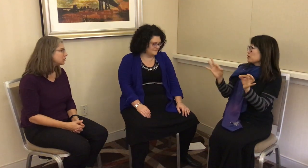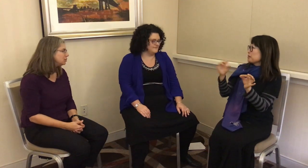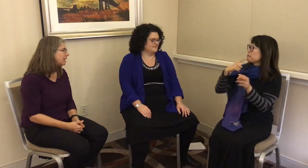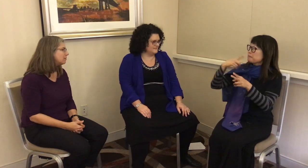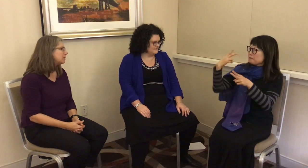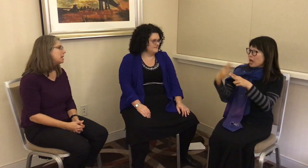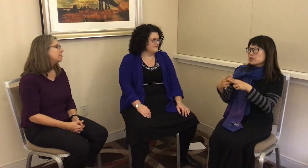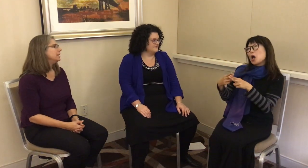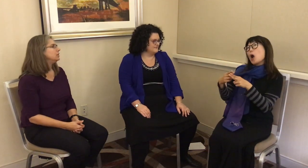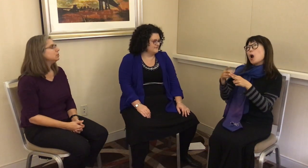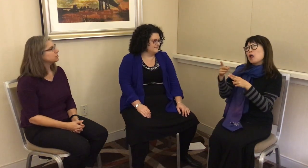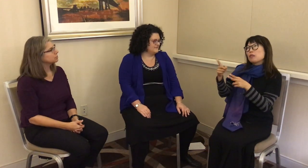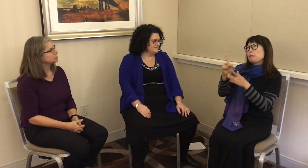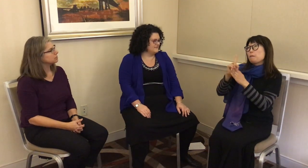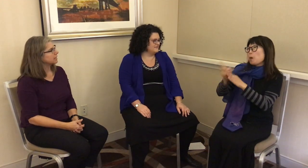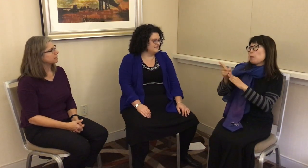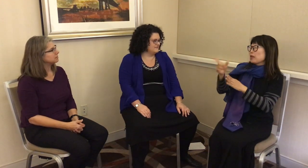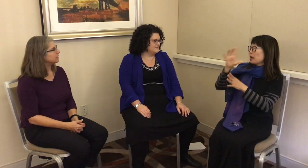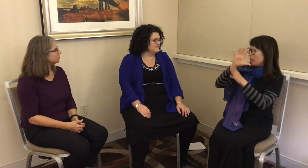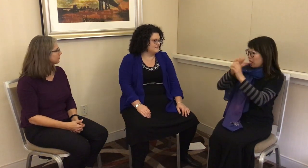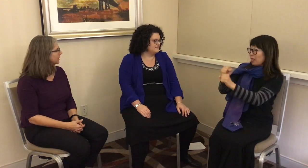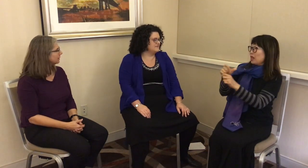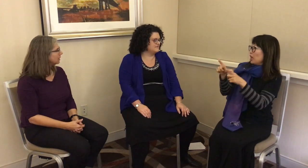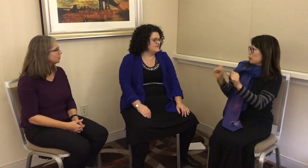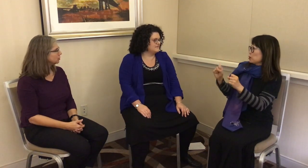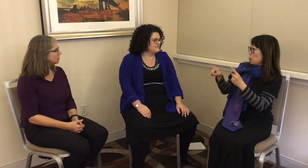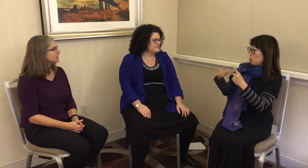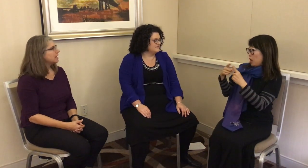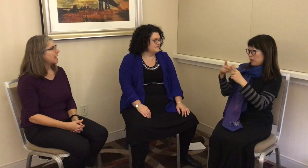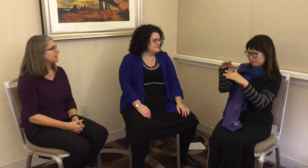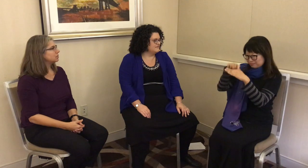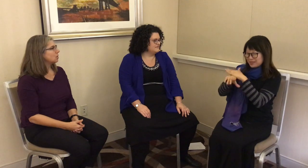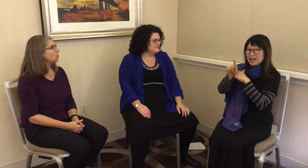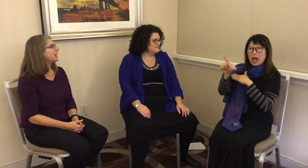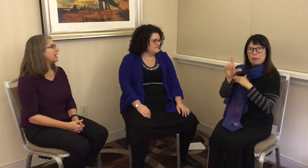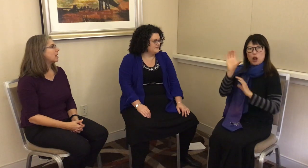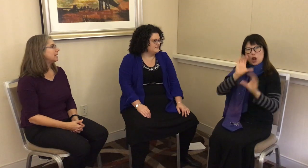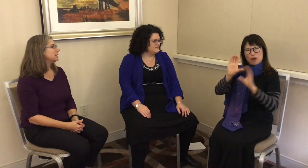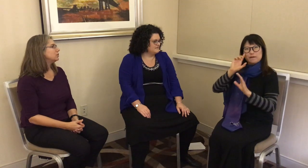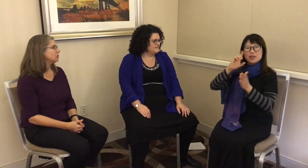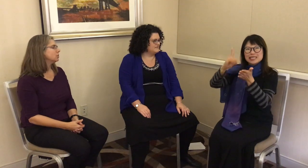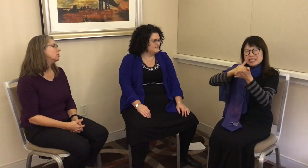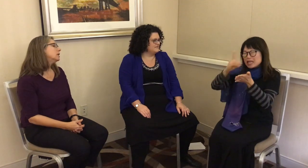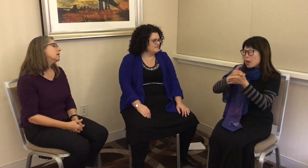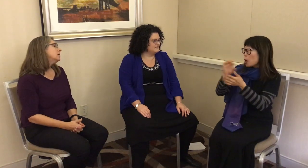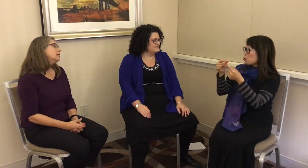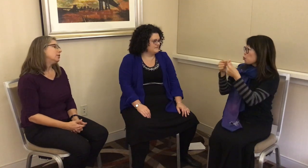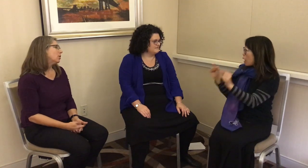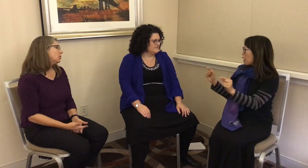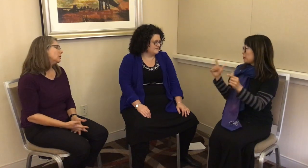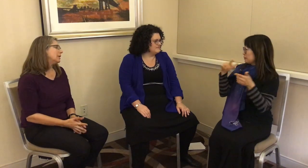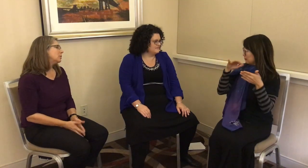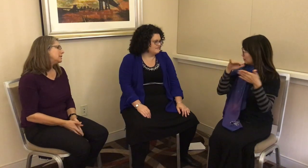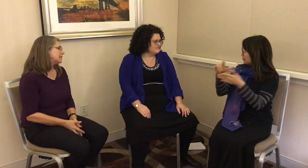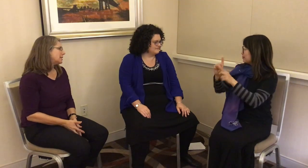published. You have many users and speakers of that language. When I got into linguistics,